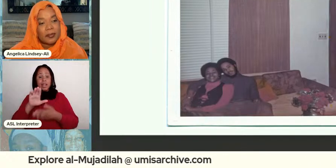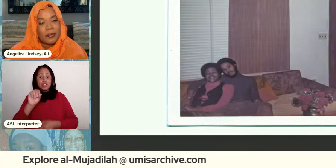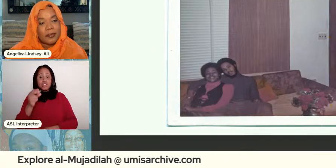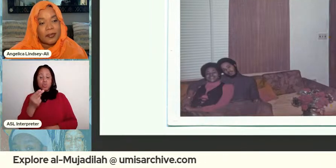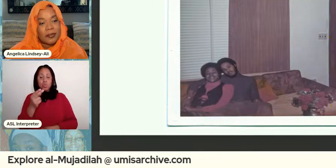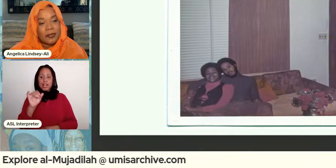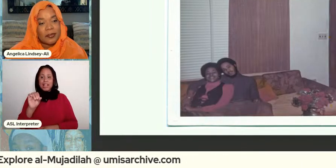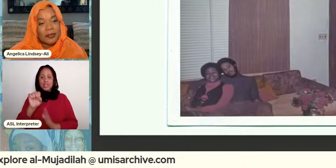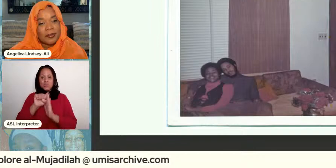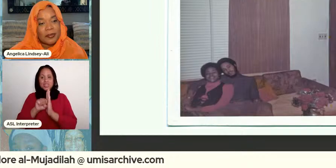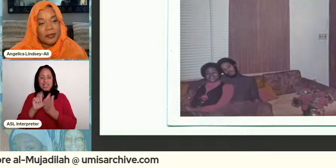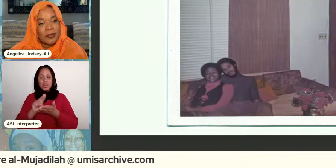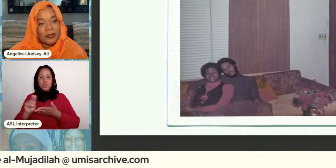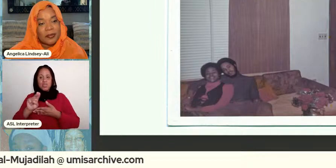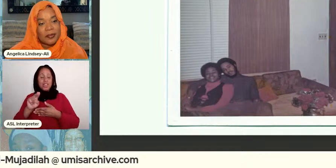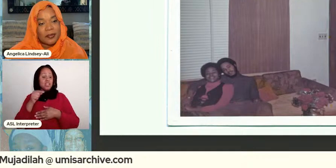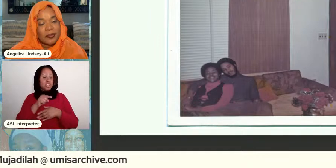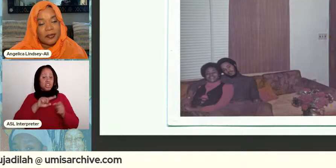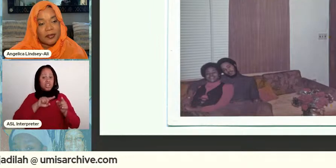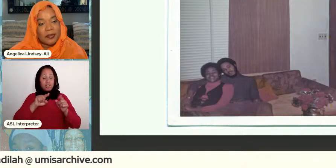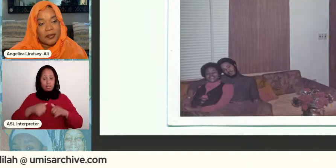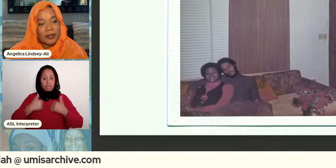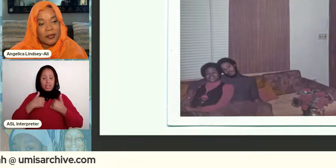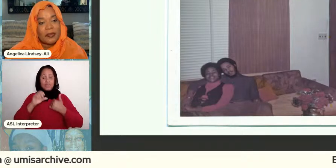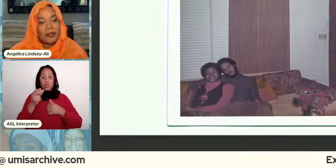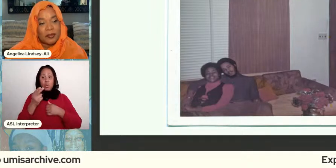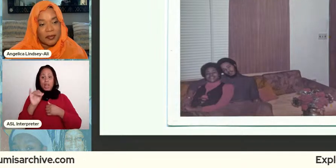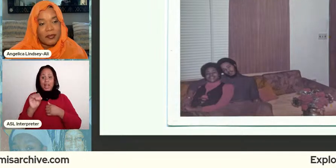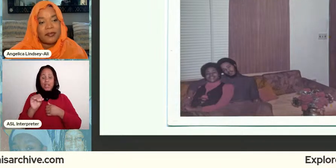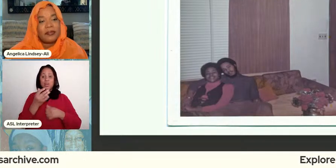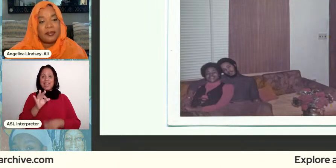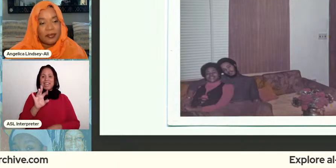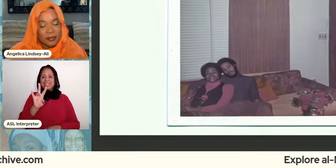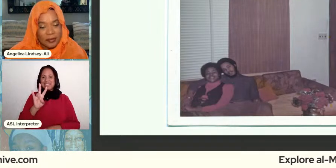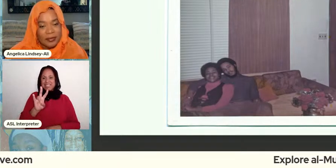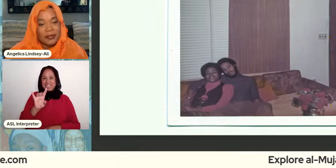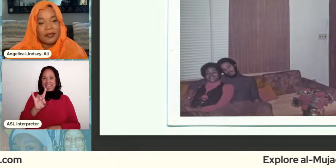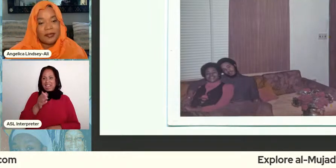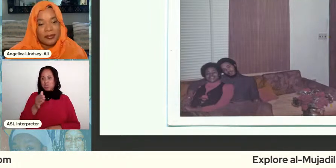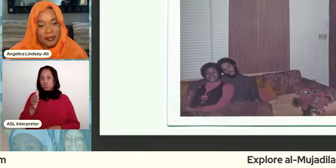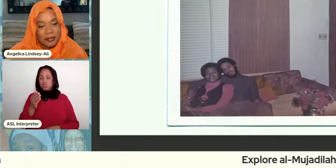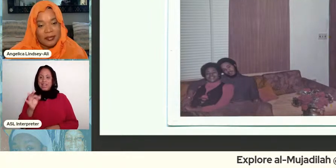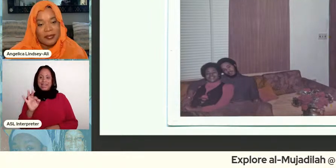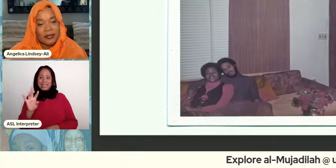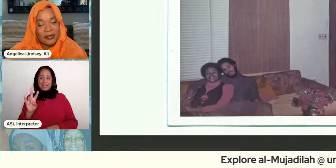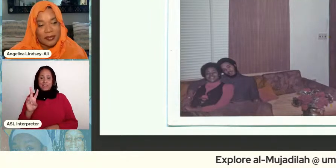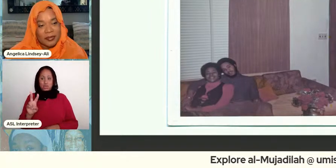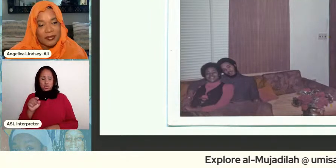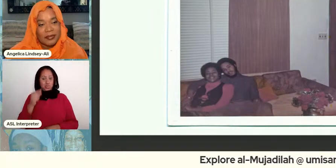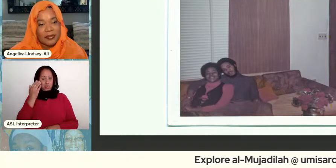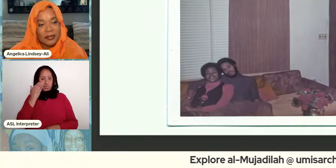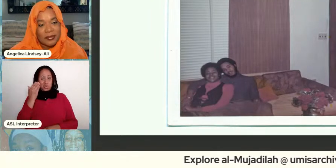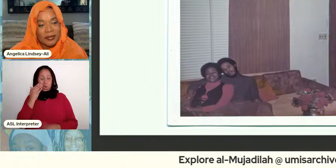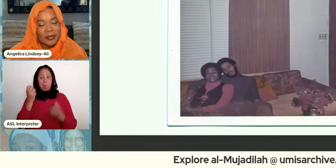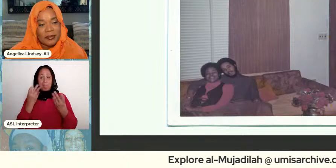was in ohio from 68 to 72. so you know what's going on in the world right and the majority of